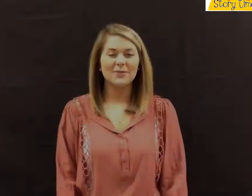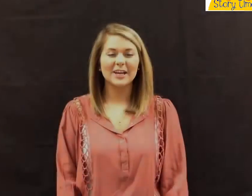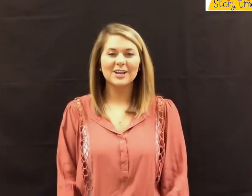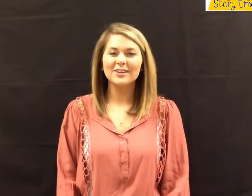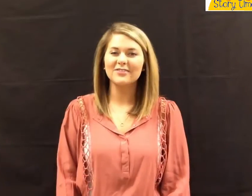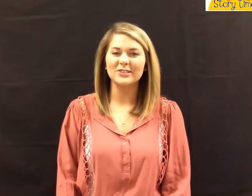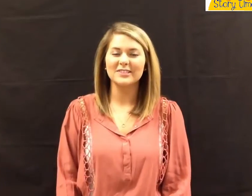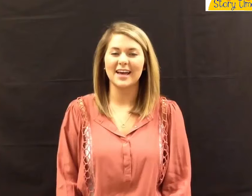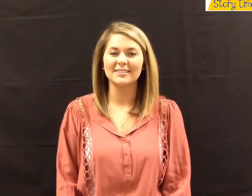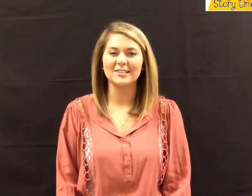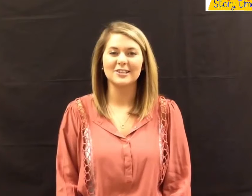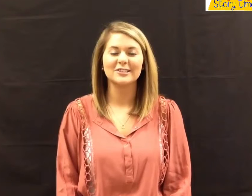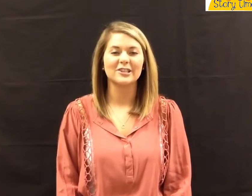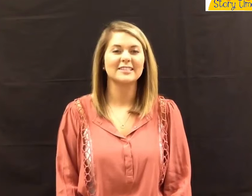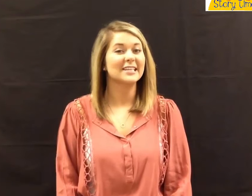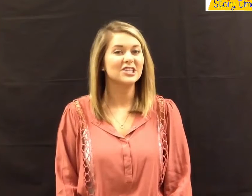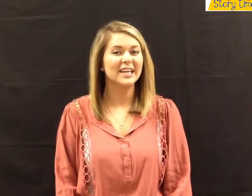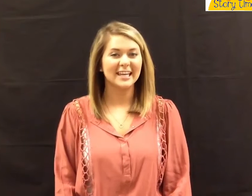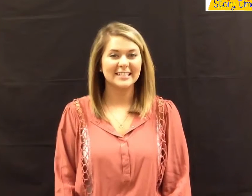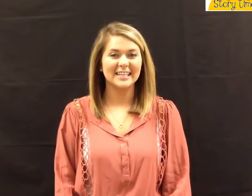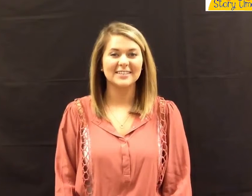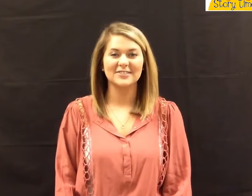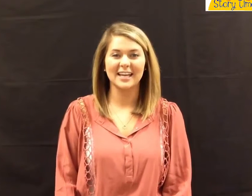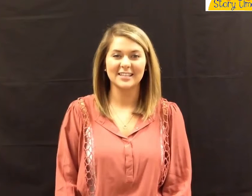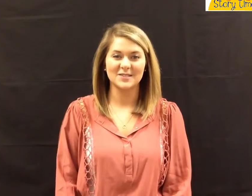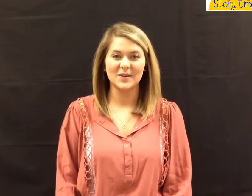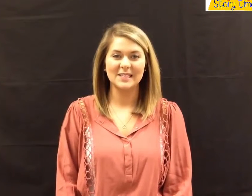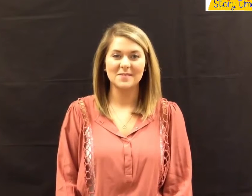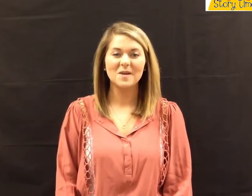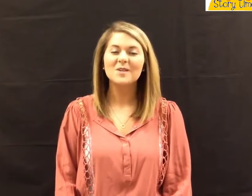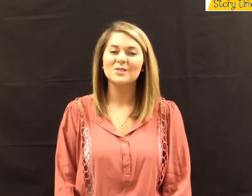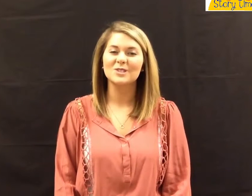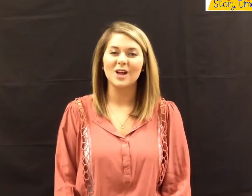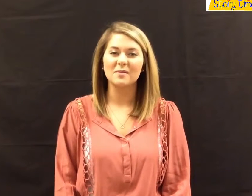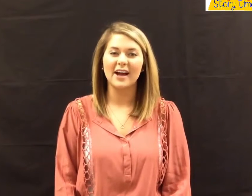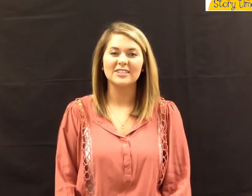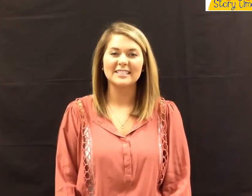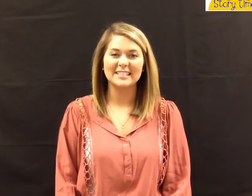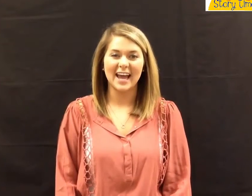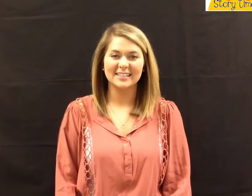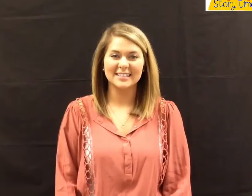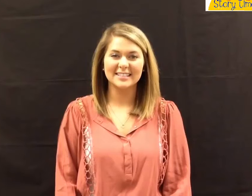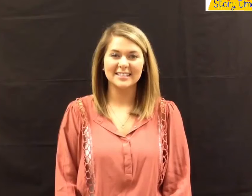Today we are going to review the signs learned during session eighteen of Signing Story Time, which was all about snacks.